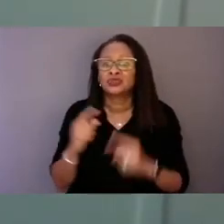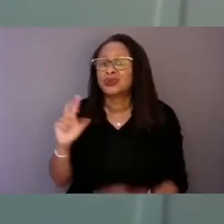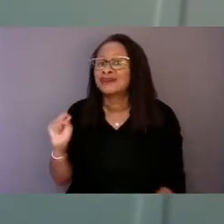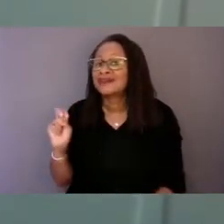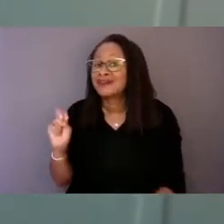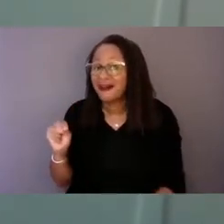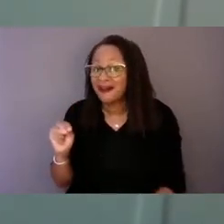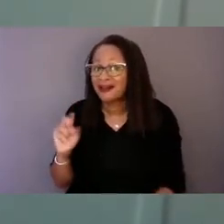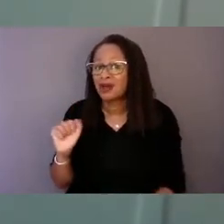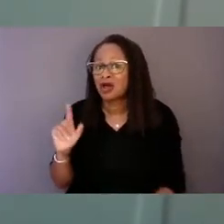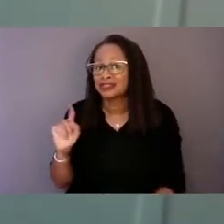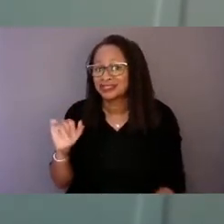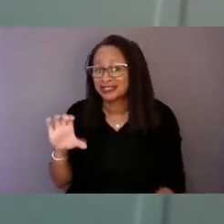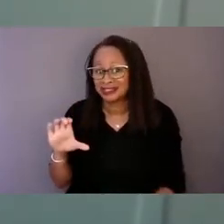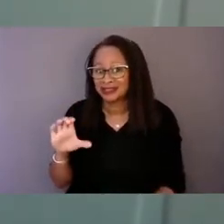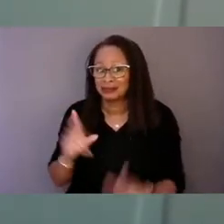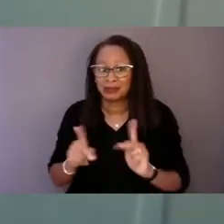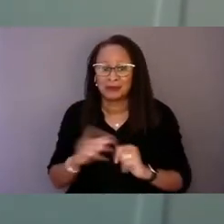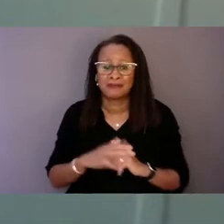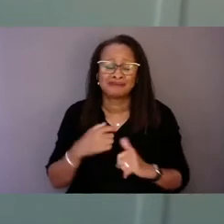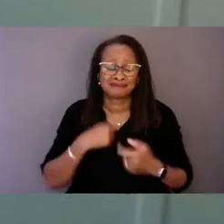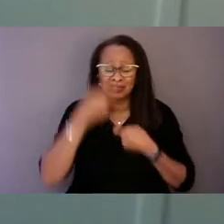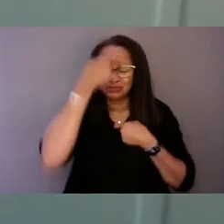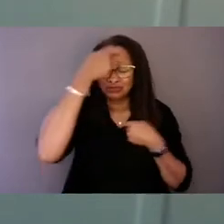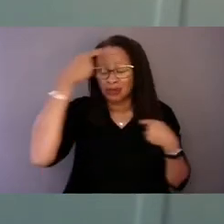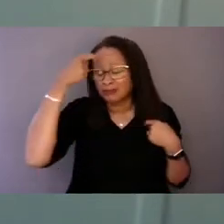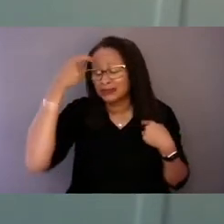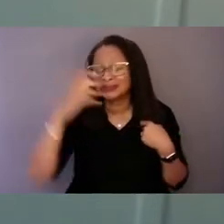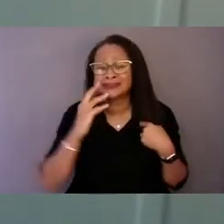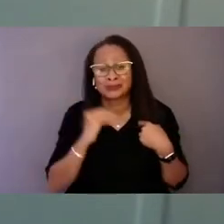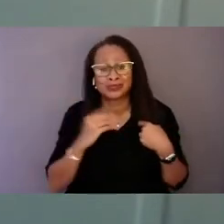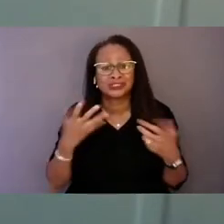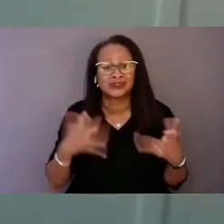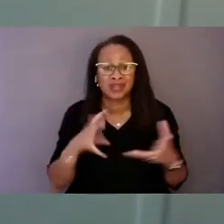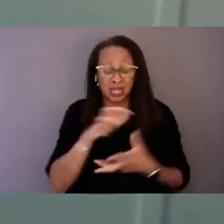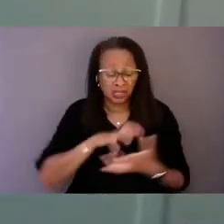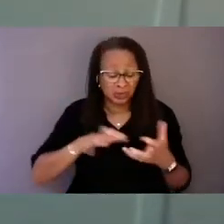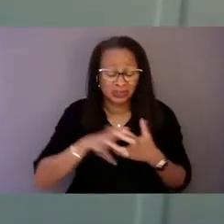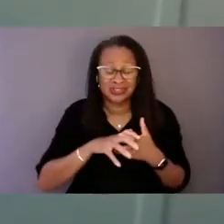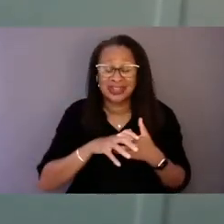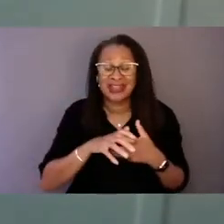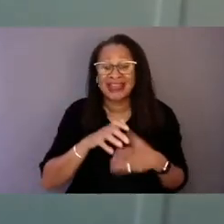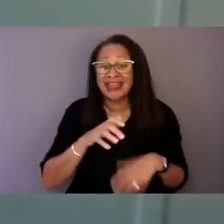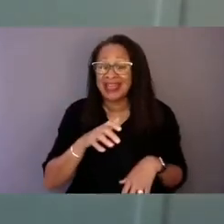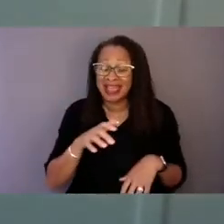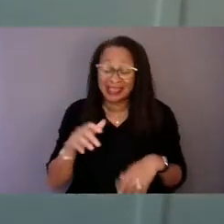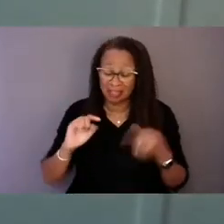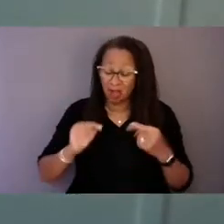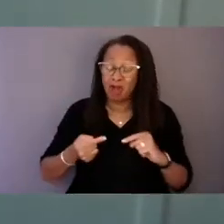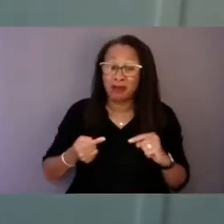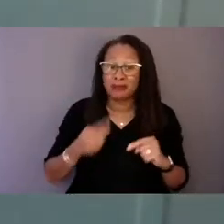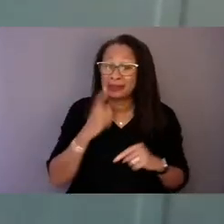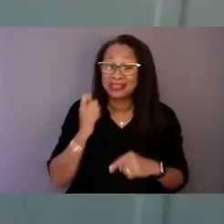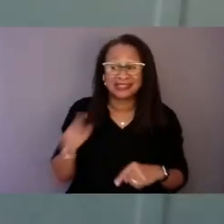I was traumatized, confused, and unintentionally harmed because they did not understand how I experience